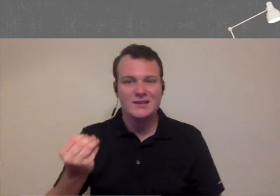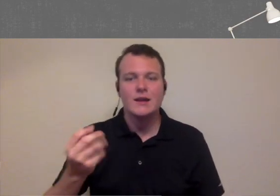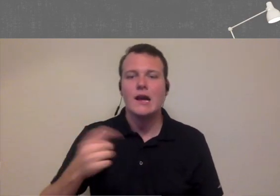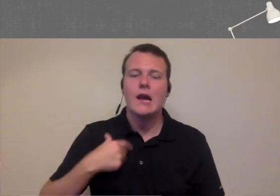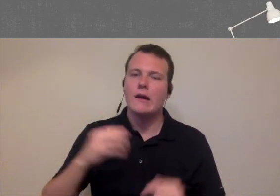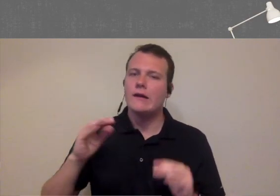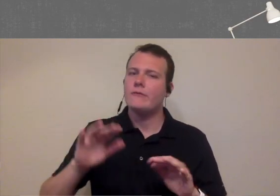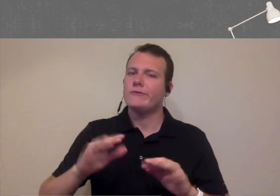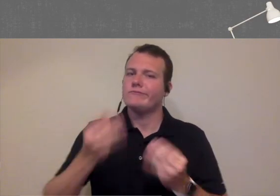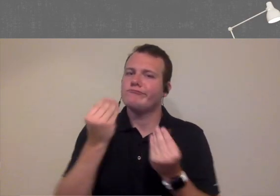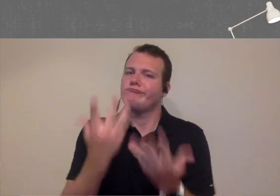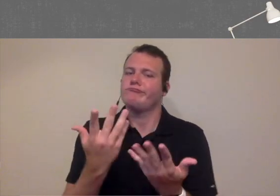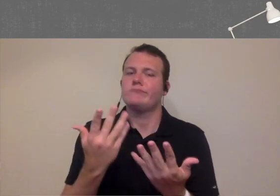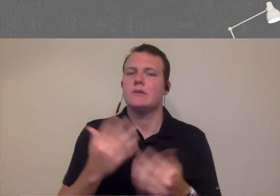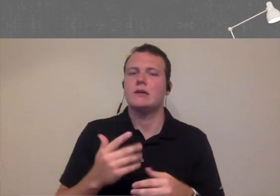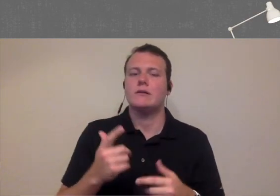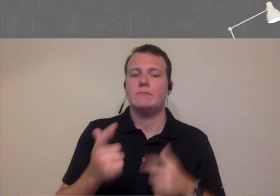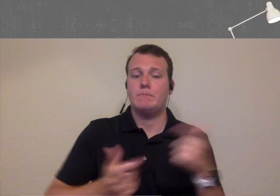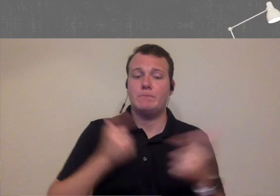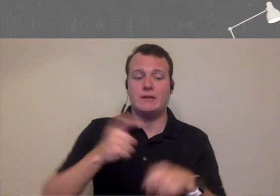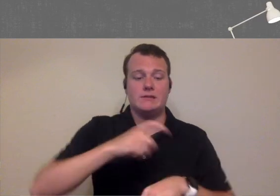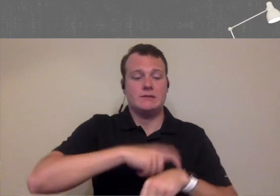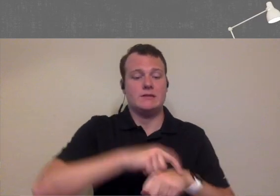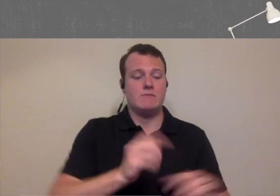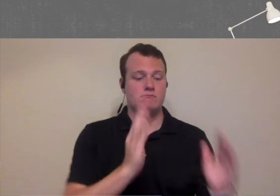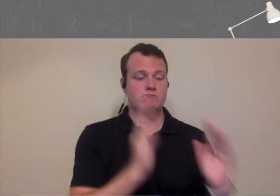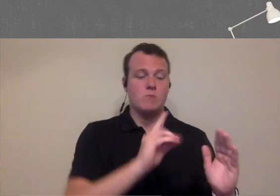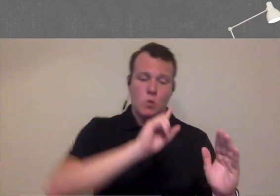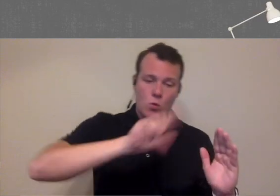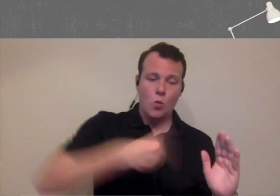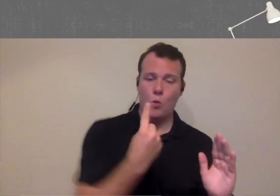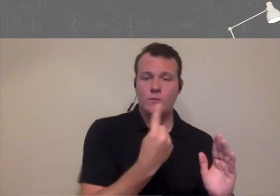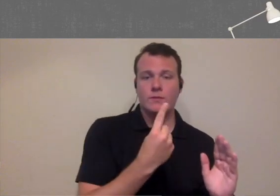you stay clear of saying you know huge blocks of time are only for one type of